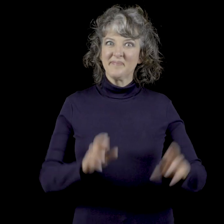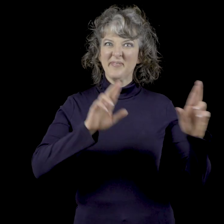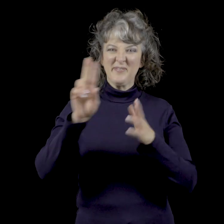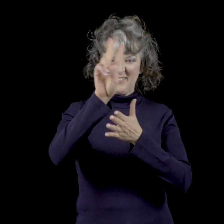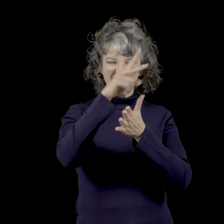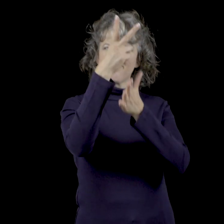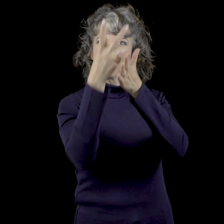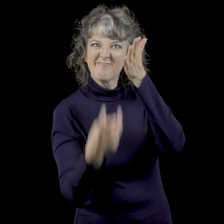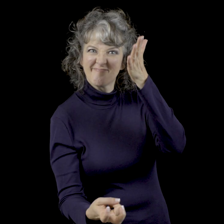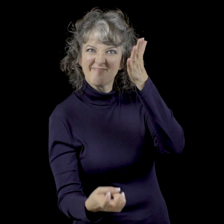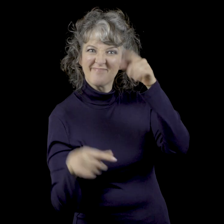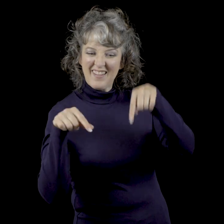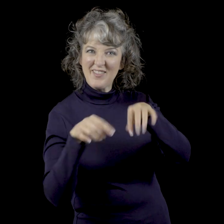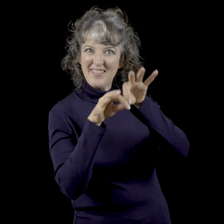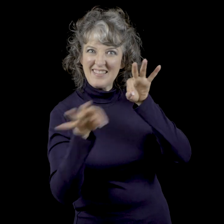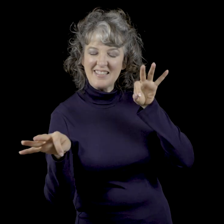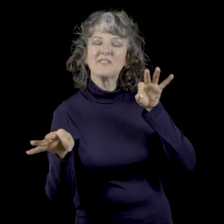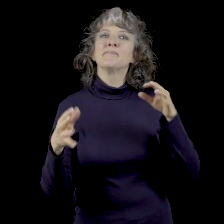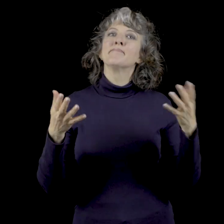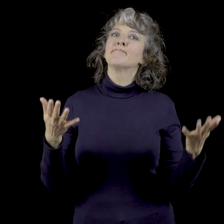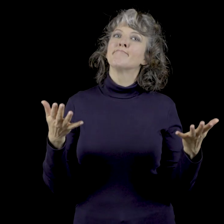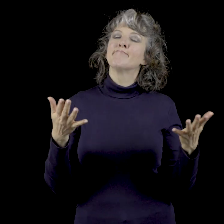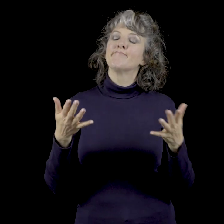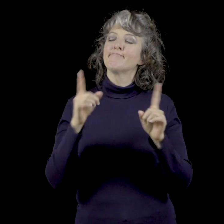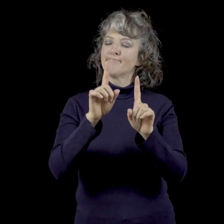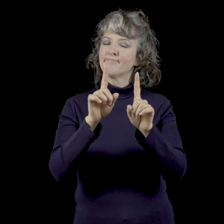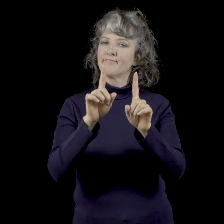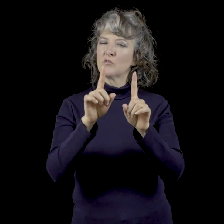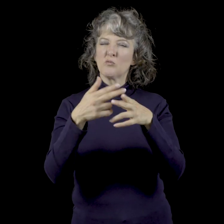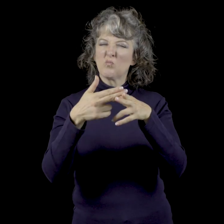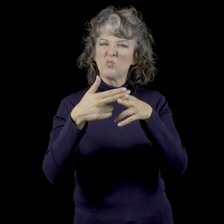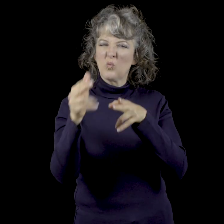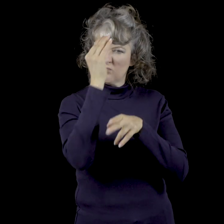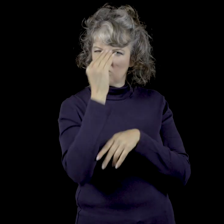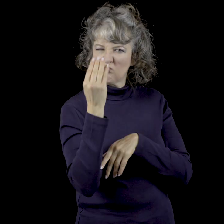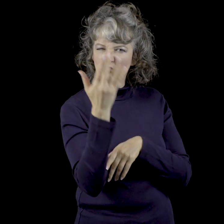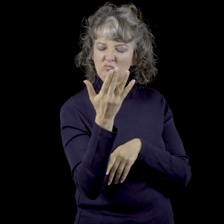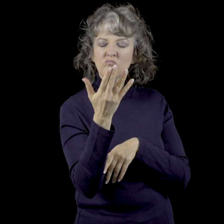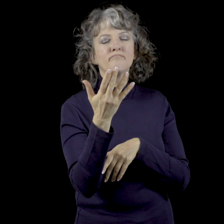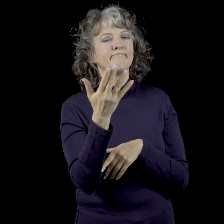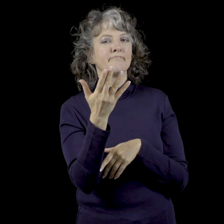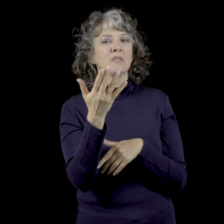Time to take the plunge with this upcoming sentence. Just a quick note here.